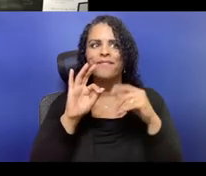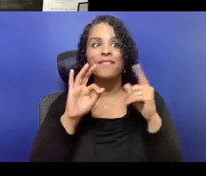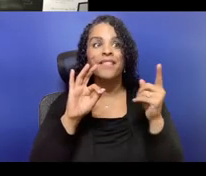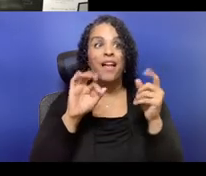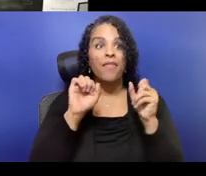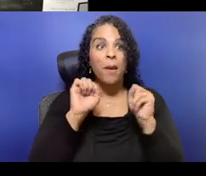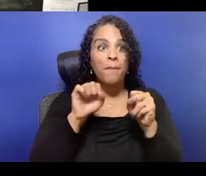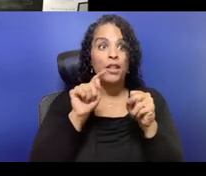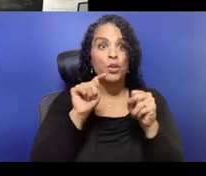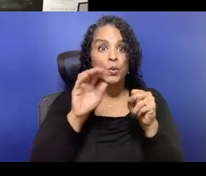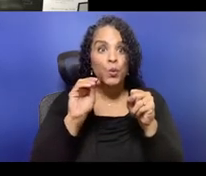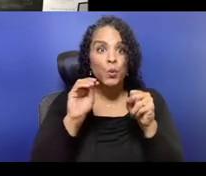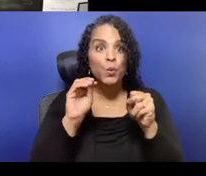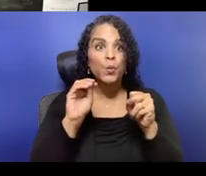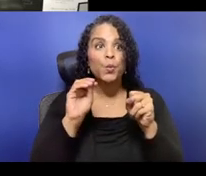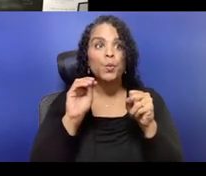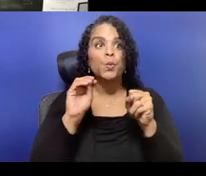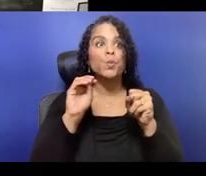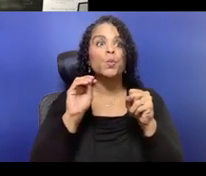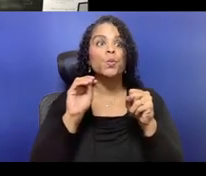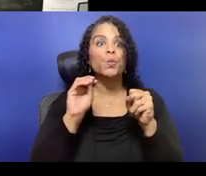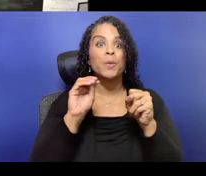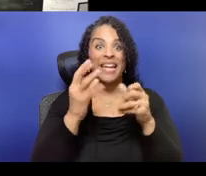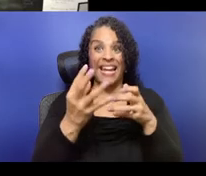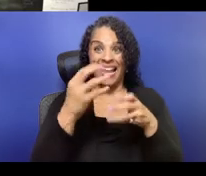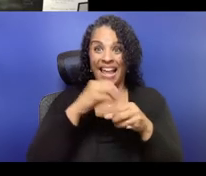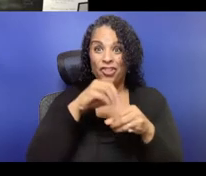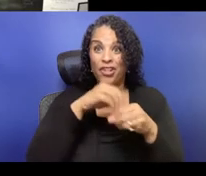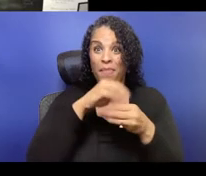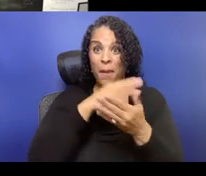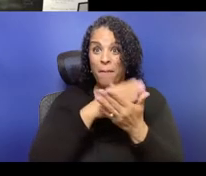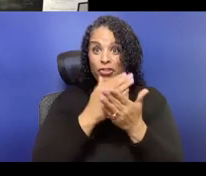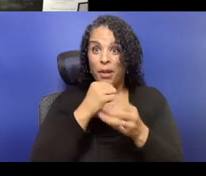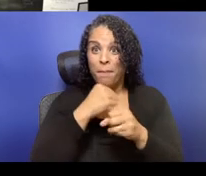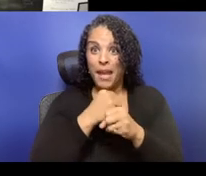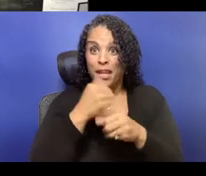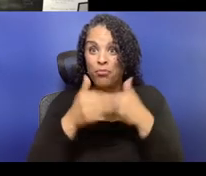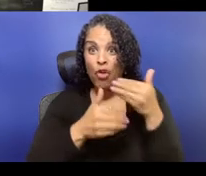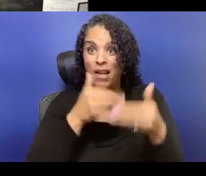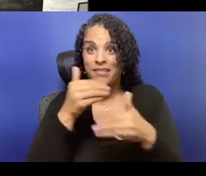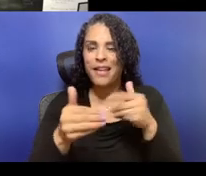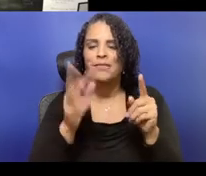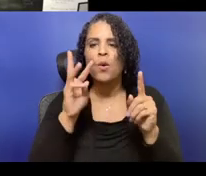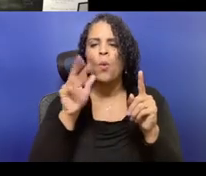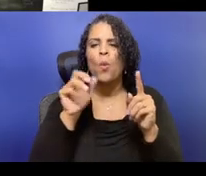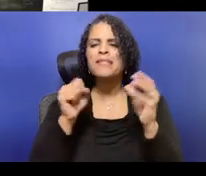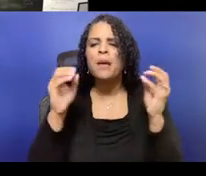in the first place is because they're embarrassed. Yeah. And you know, then you have to ask yourself,